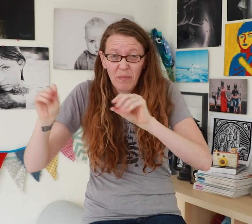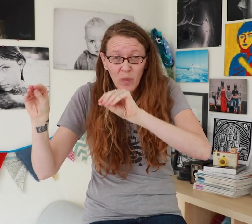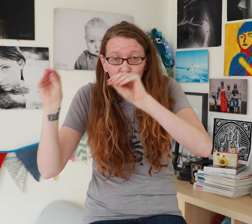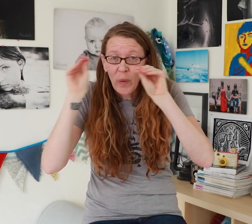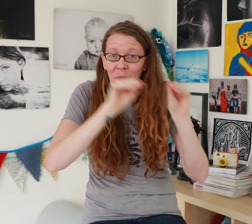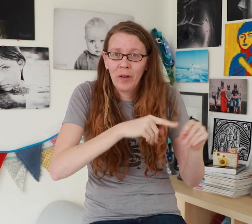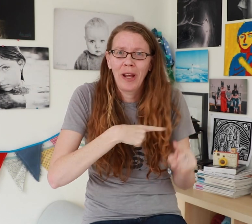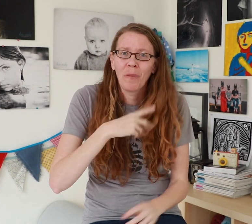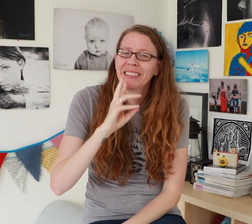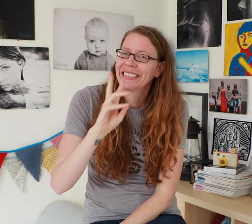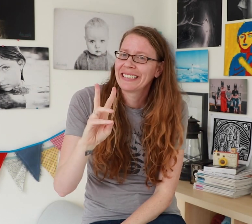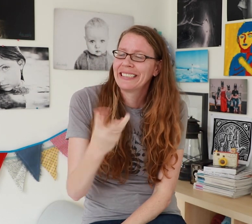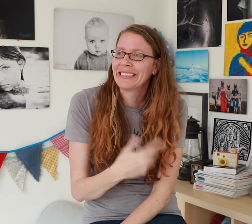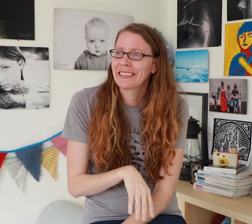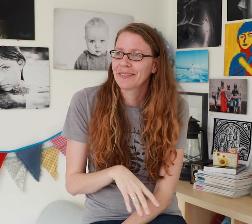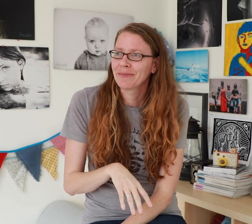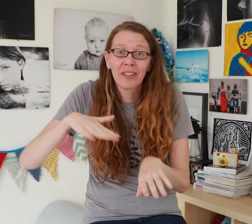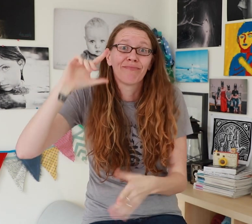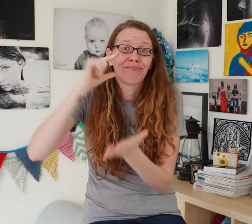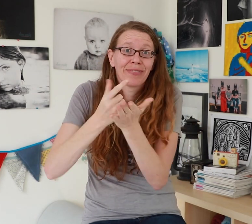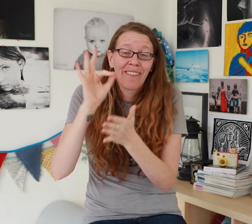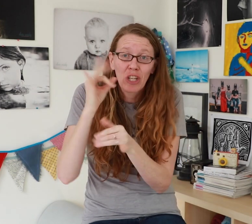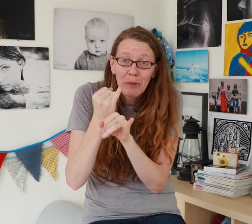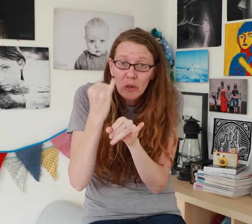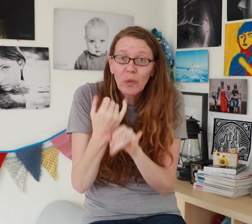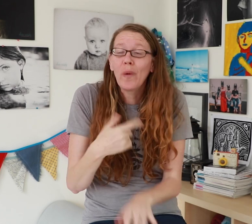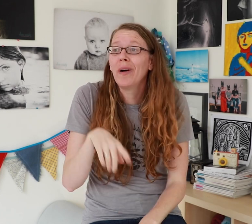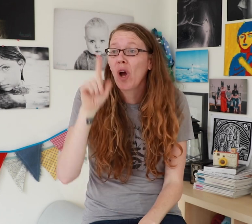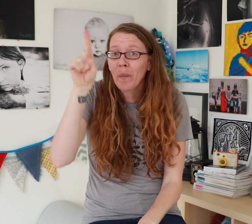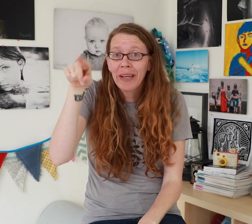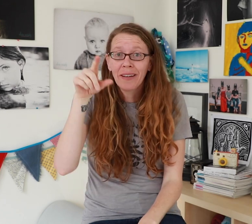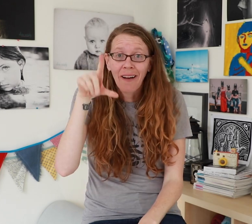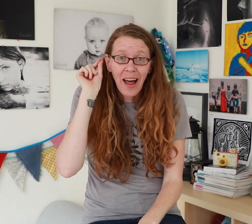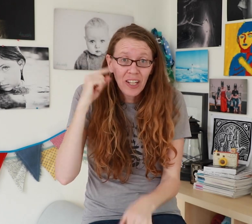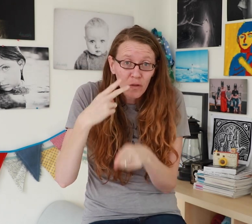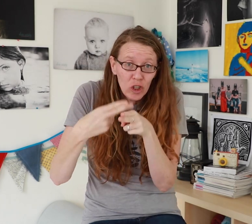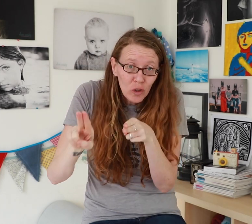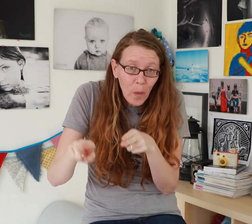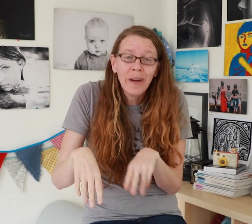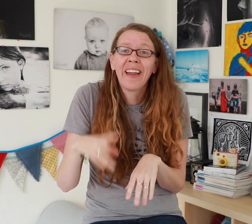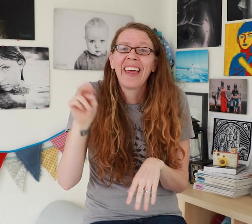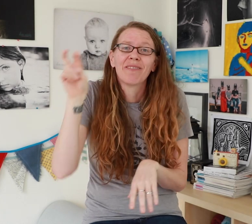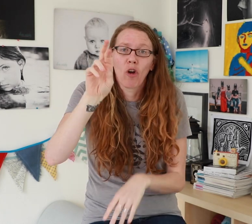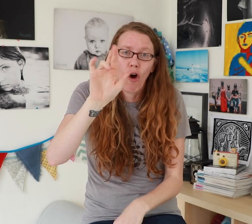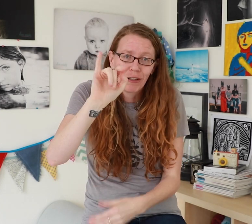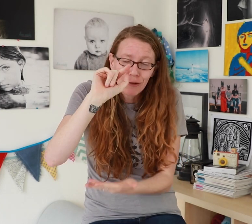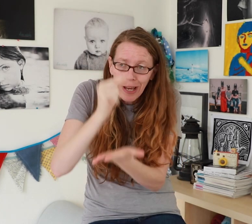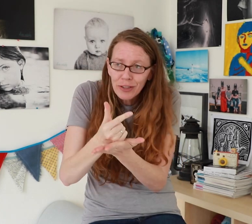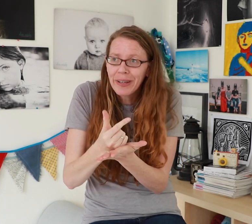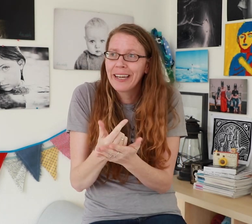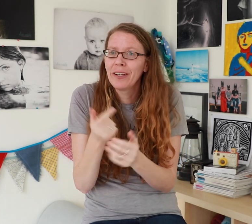move to California when I was six years old. I graduated from CSDF and went to Gallaudet University briefly. Later, I transferred and graduated from the Rochester Institute of Technology (RIT)